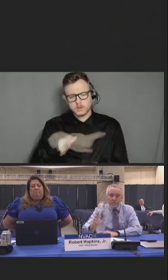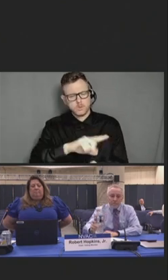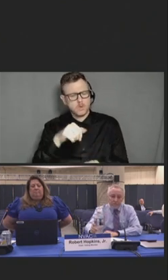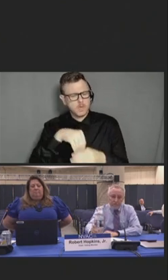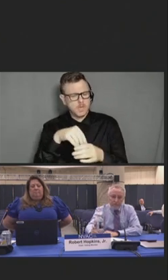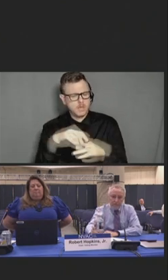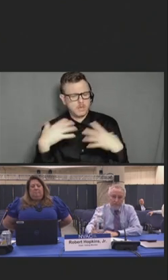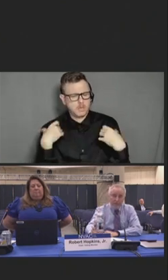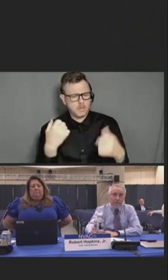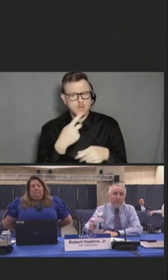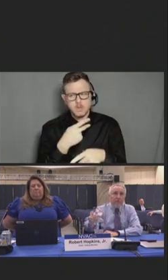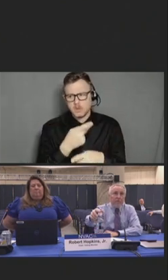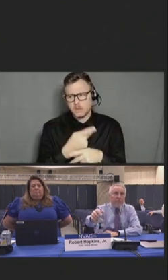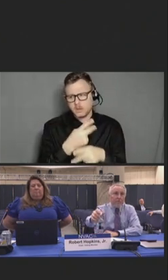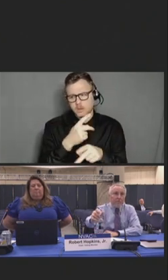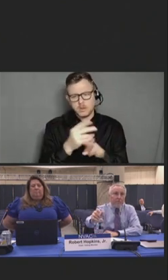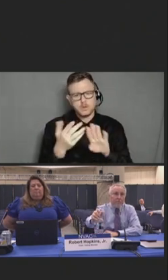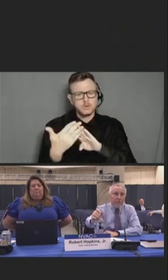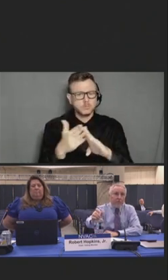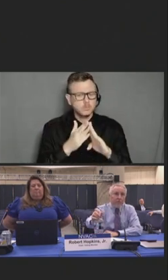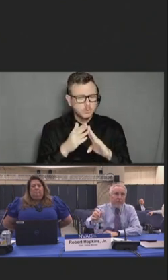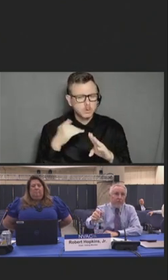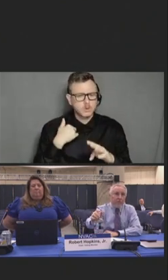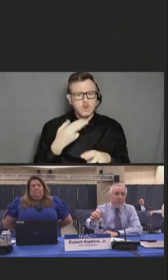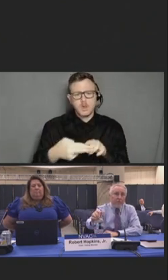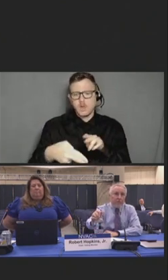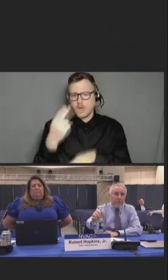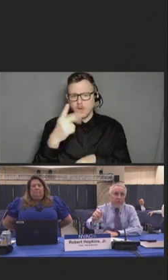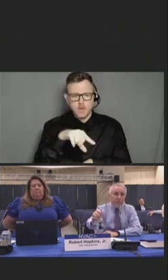commitment to providing high quality healthcare to the American people.